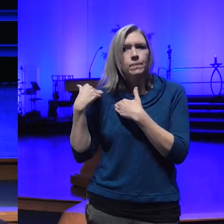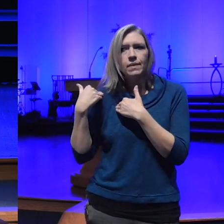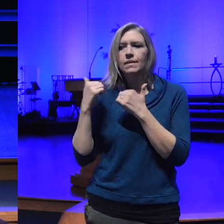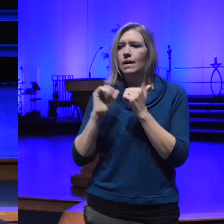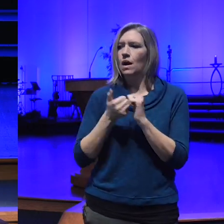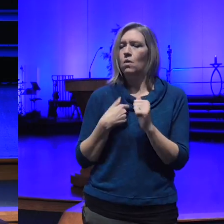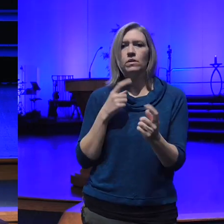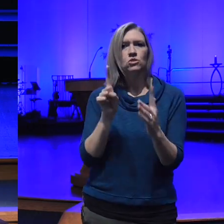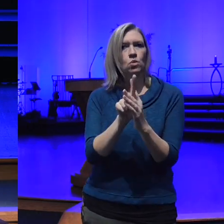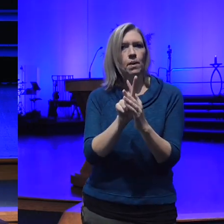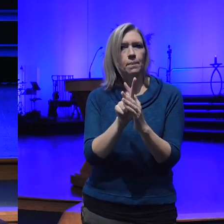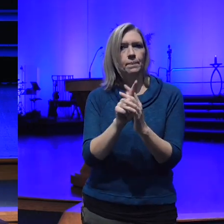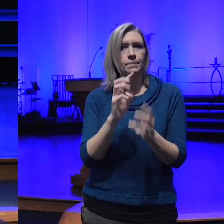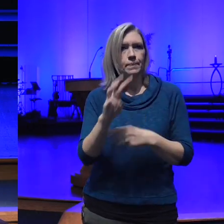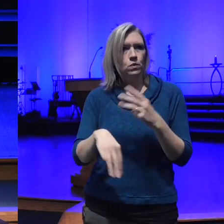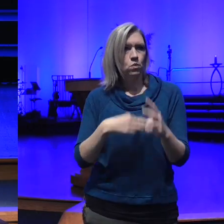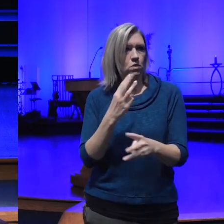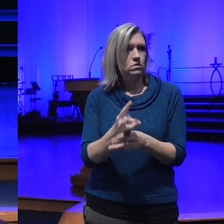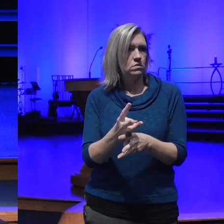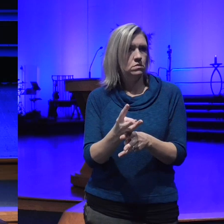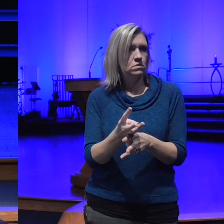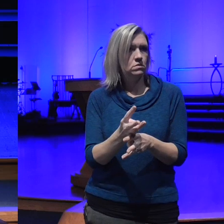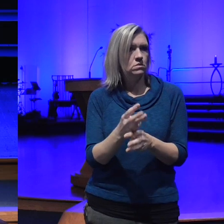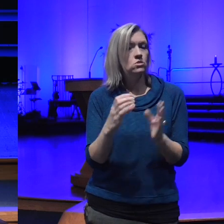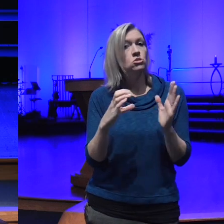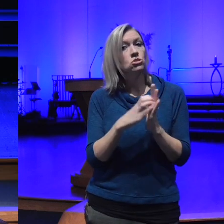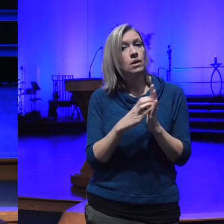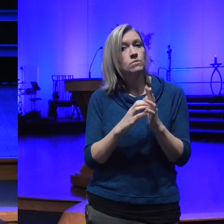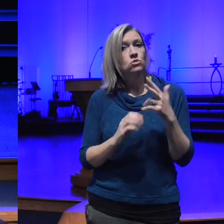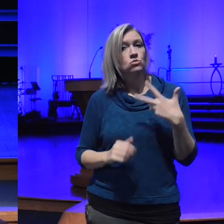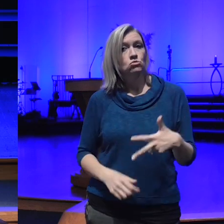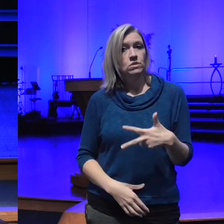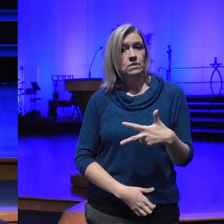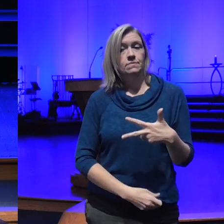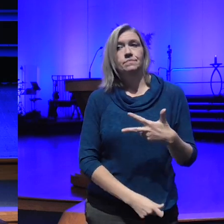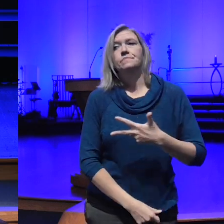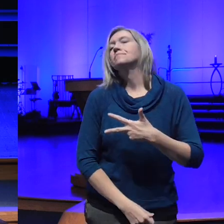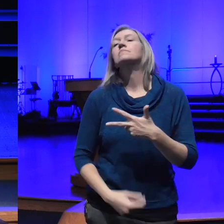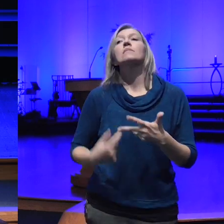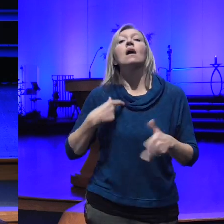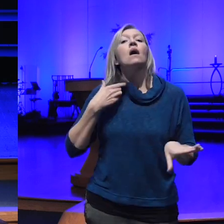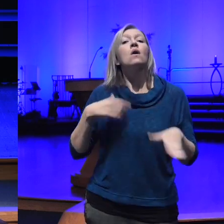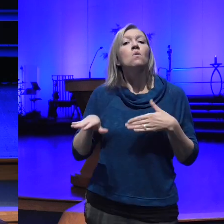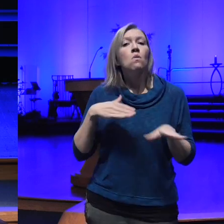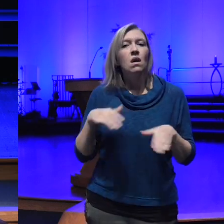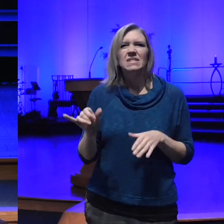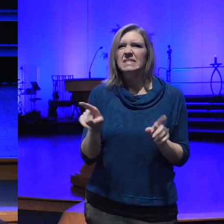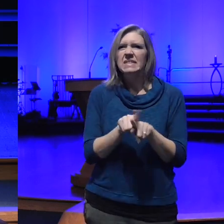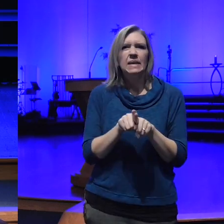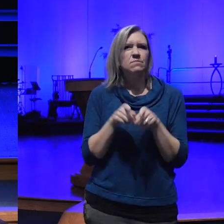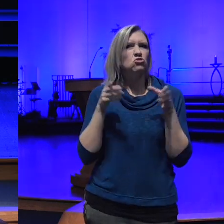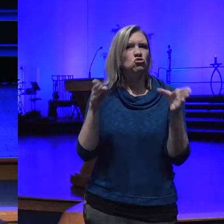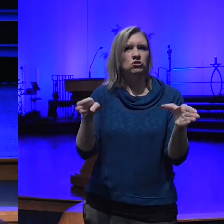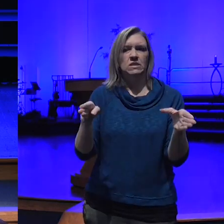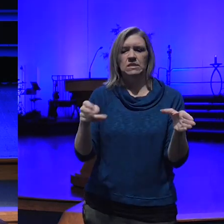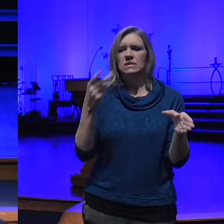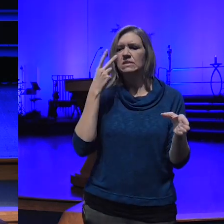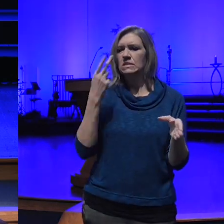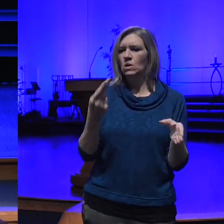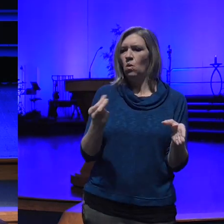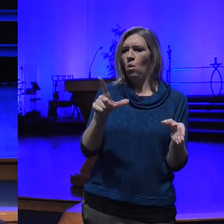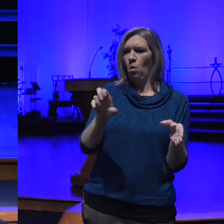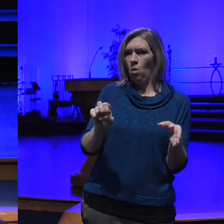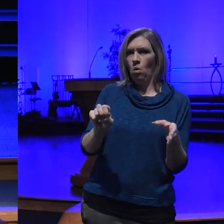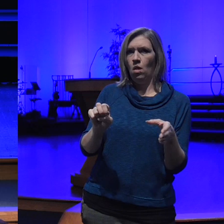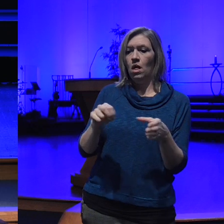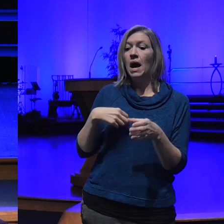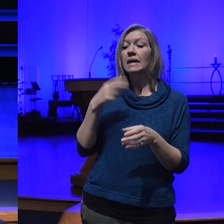in the world chapter 3 I walk down the same street there's a deep hole in the sidewalk I see it there